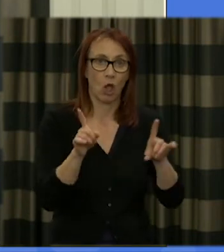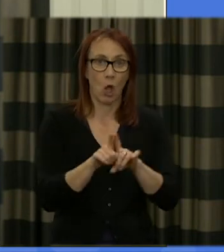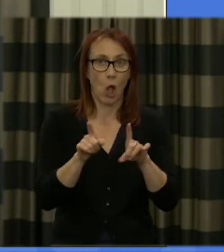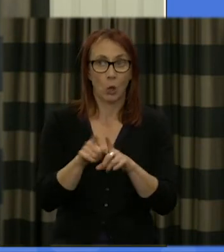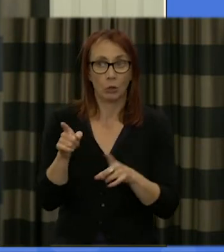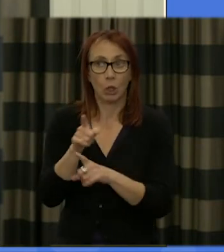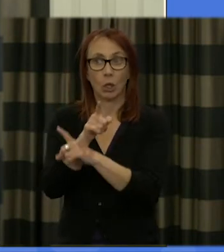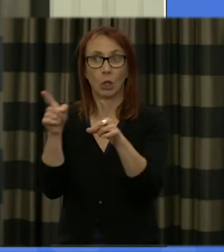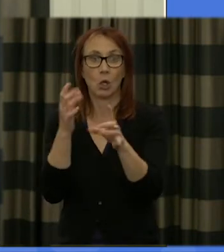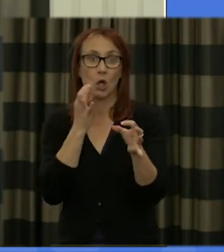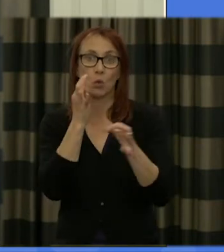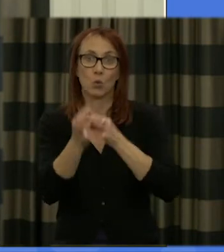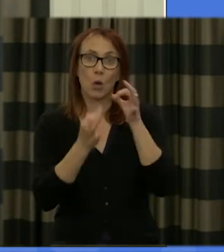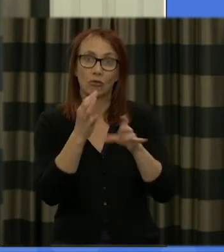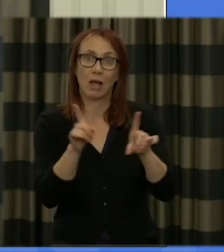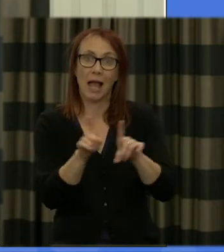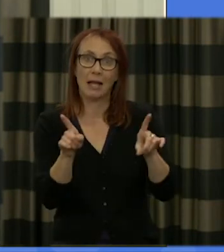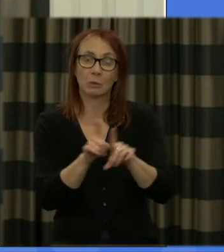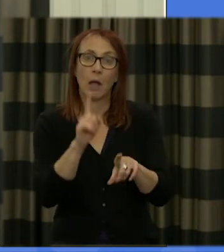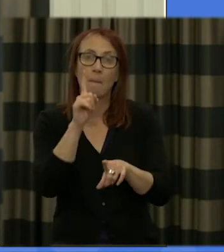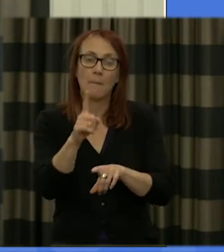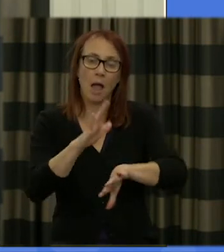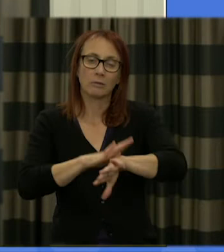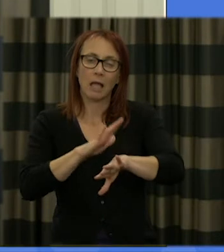our time will be tight so what I'll do at a certain point is I'll give you the